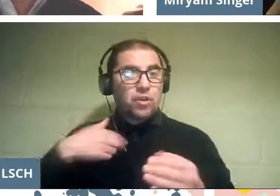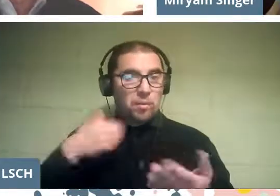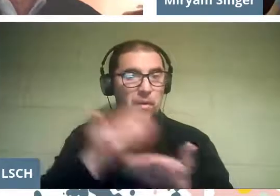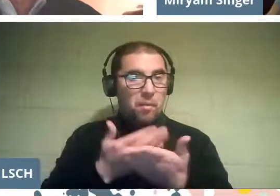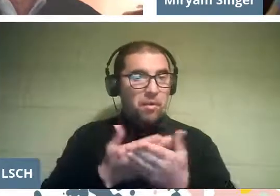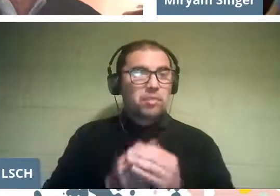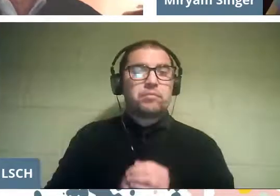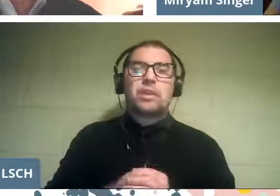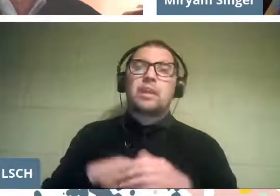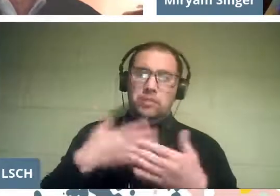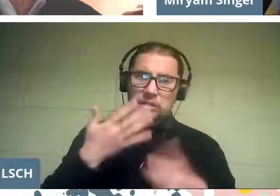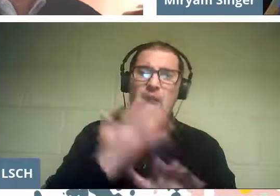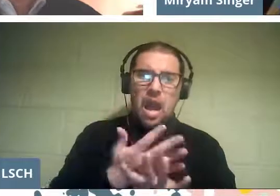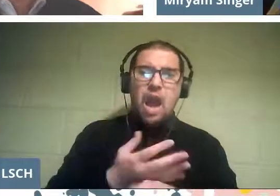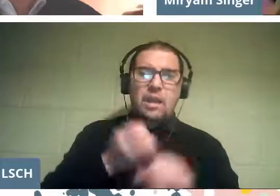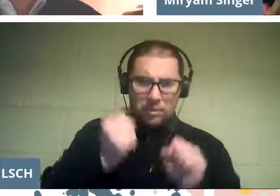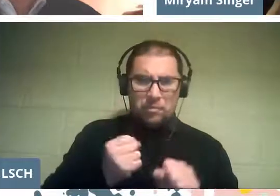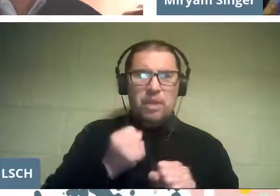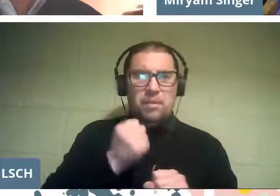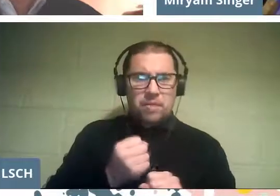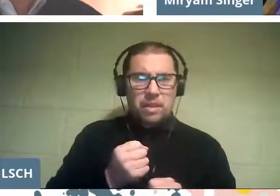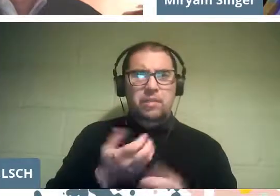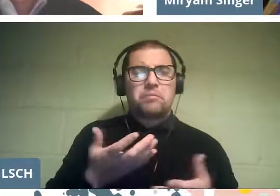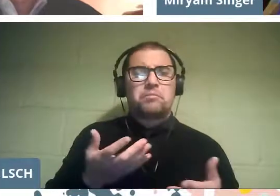So it is possible to do so, indeed it is.